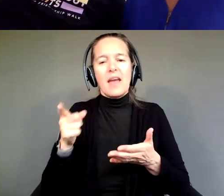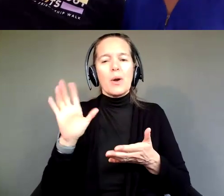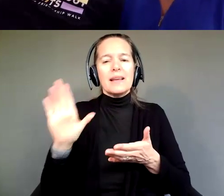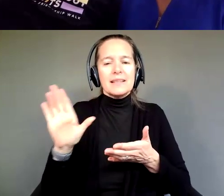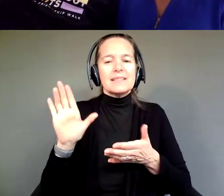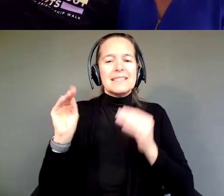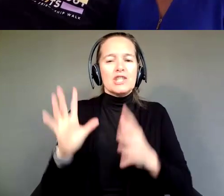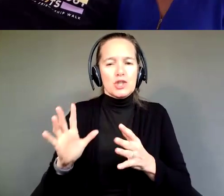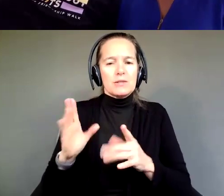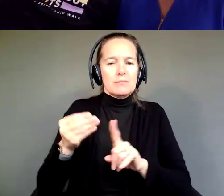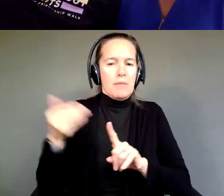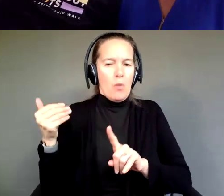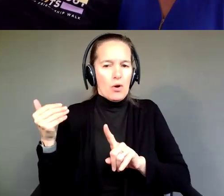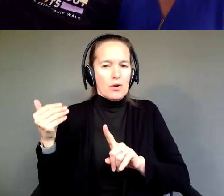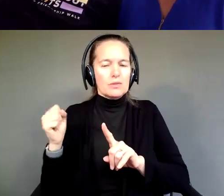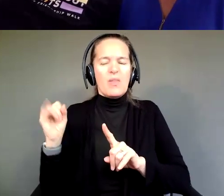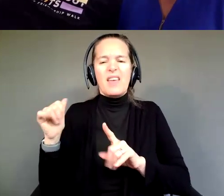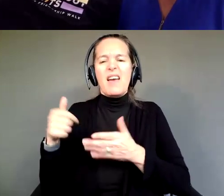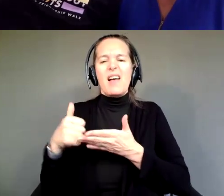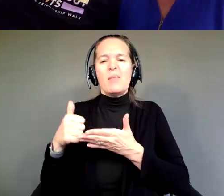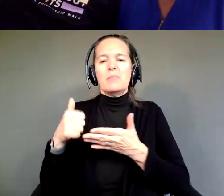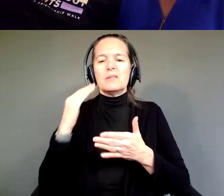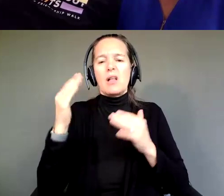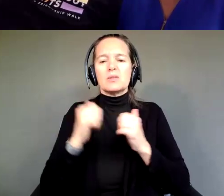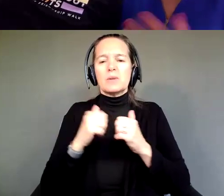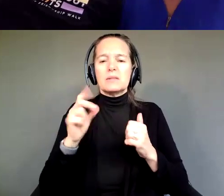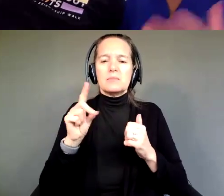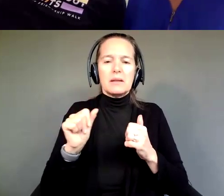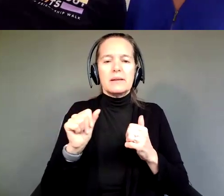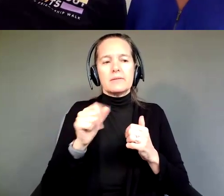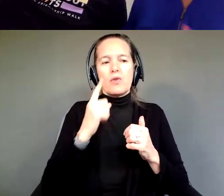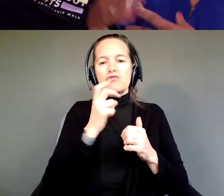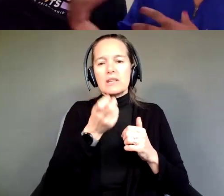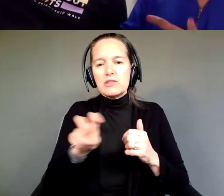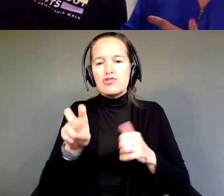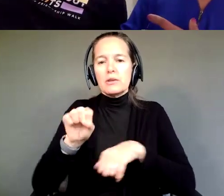which helps adults with disabilities transition and with jobs and, you know,